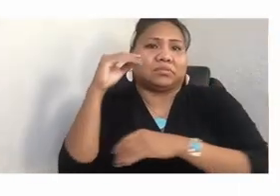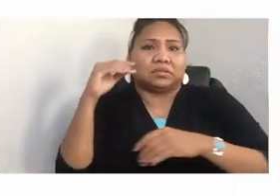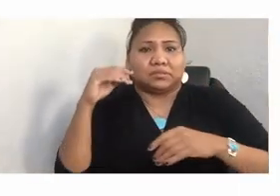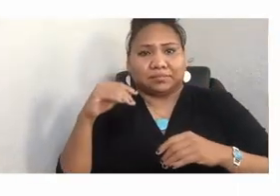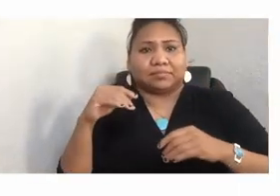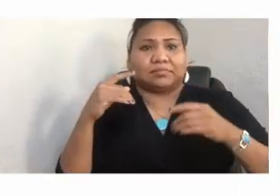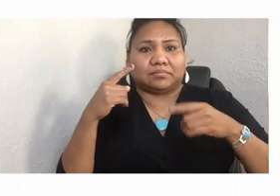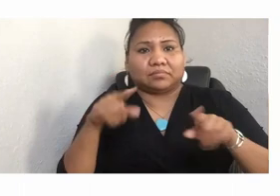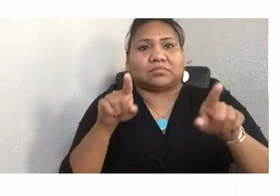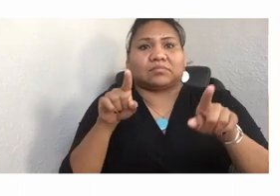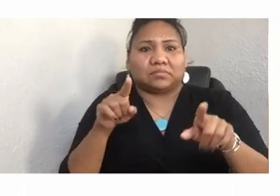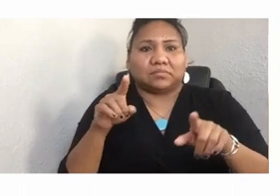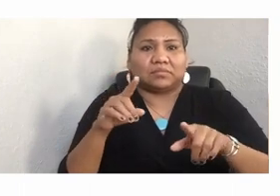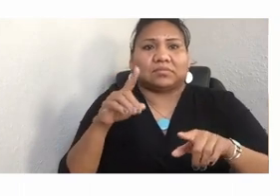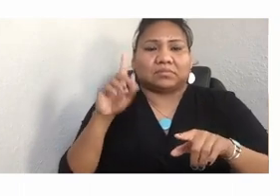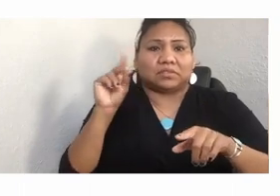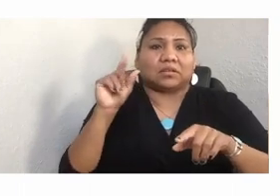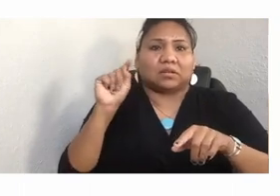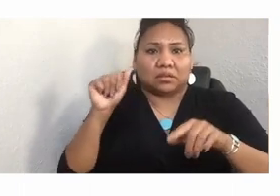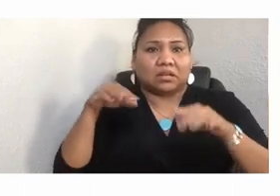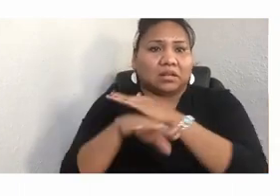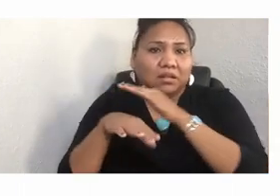Access Pipeline, which gained worldwide attention in 2016,